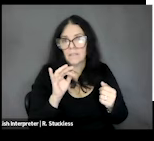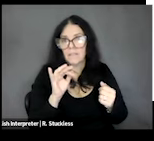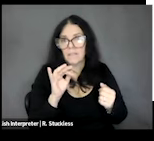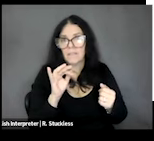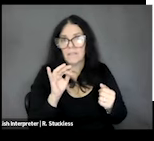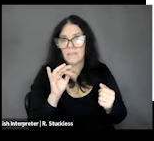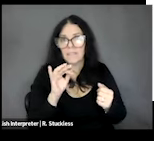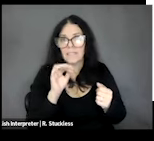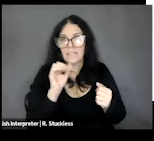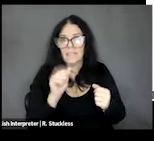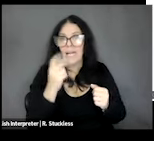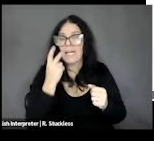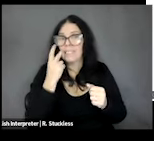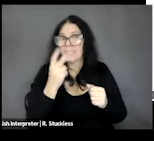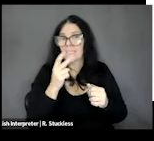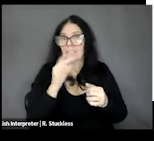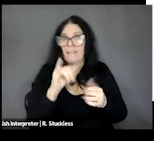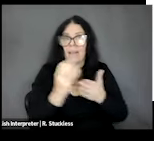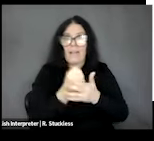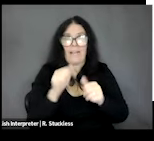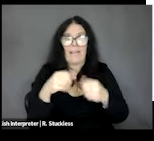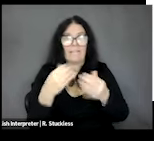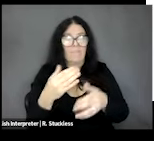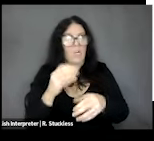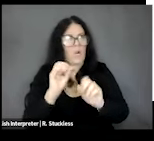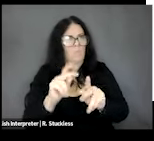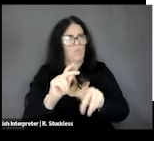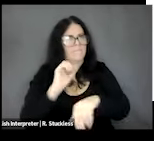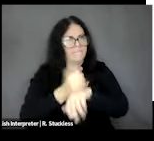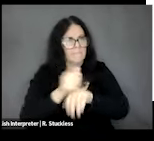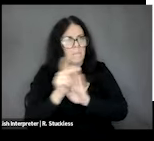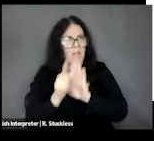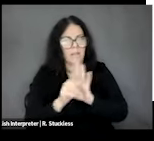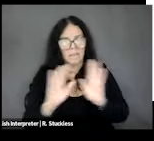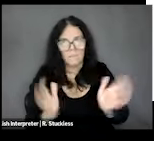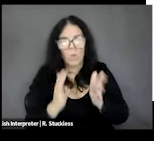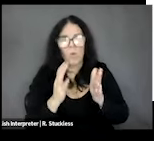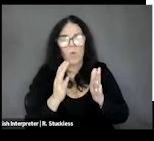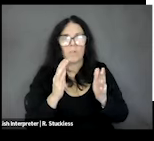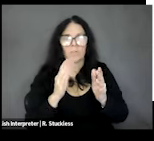where you can just create policies or promote programs that push retailers to stock healthy food